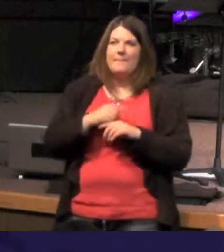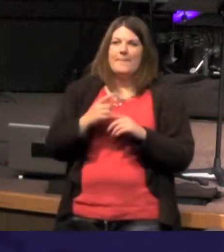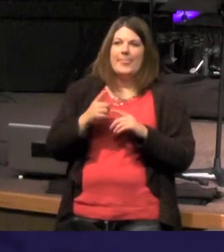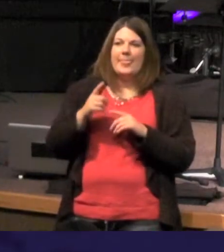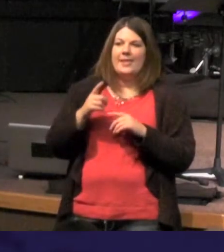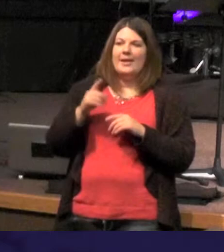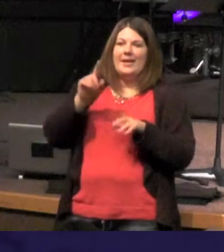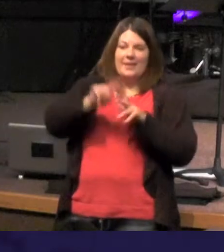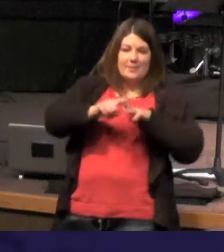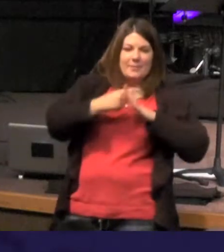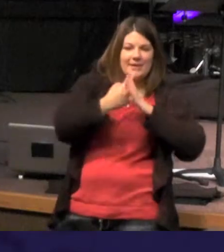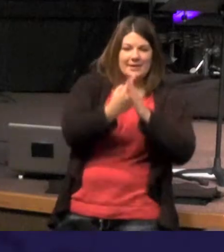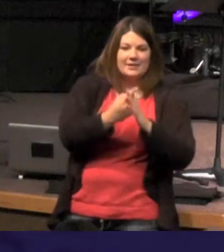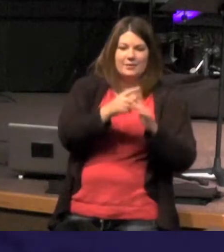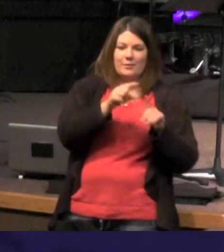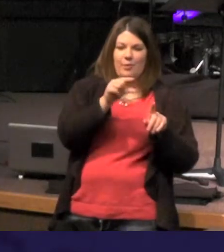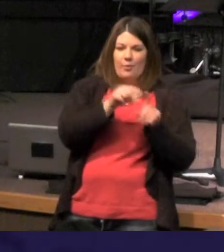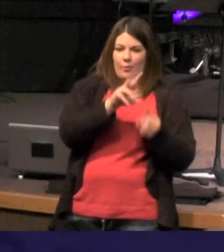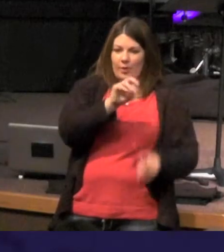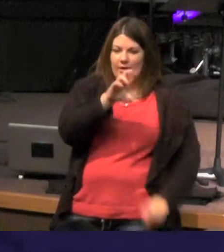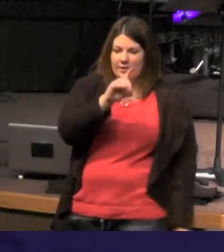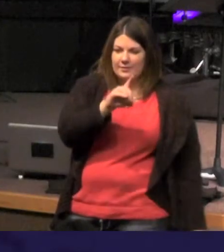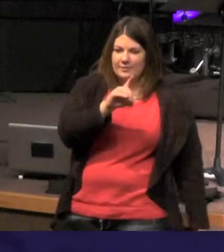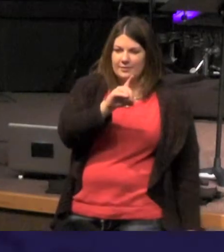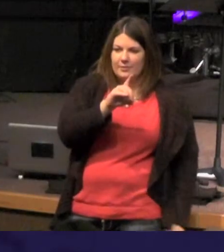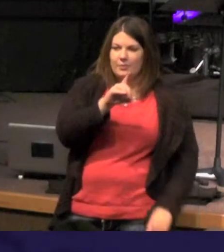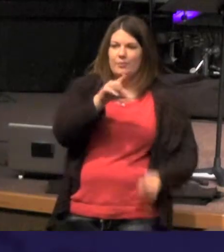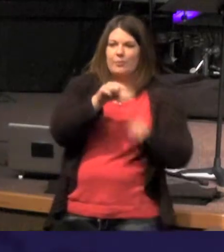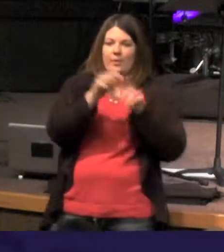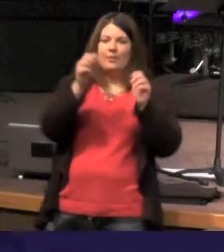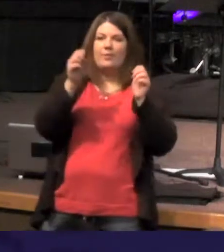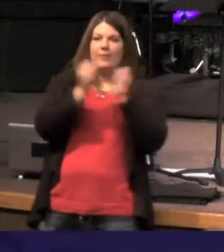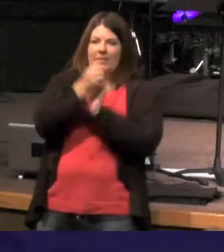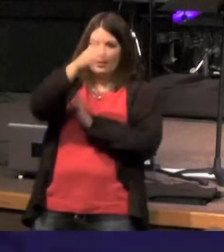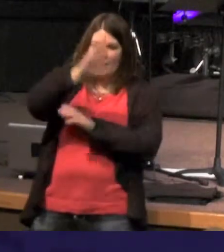In the beginning was the Word and the Word was with God and the Word